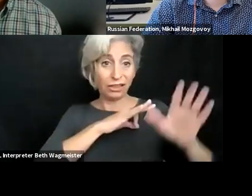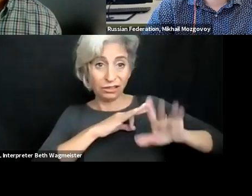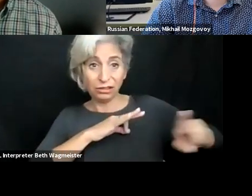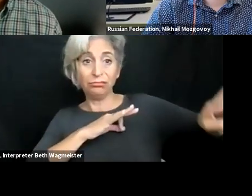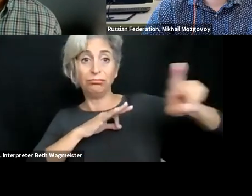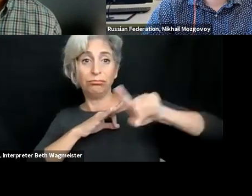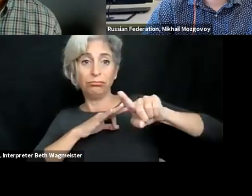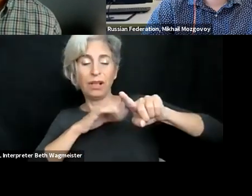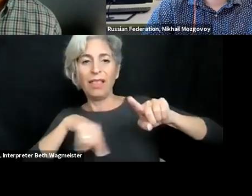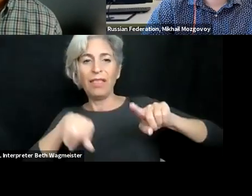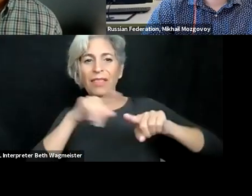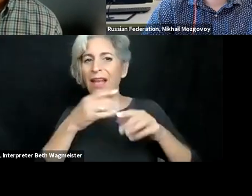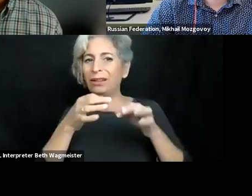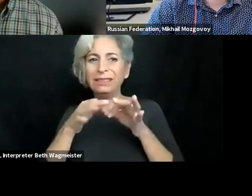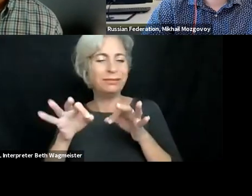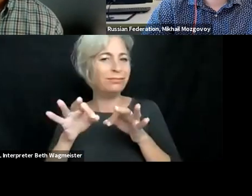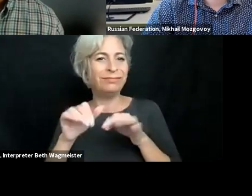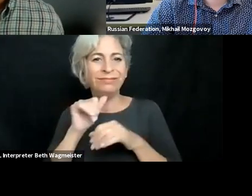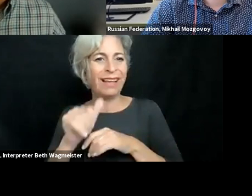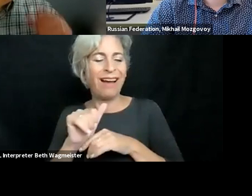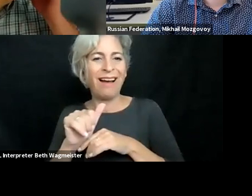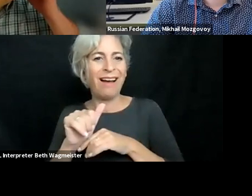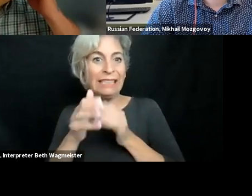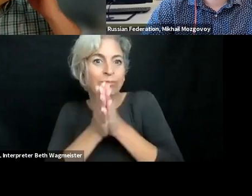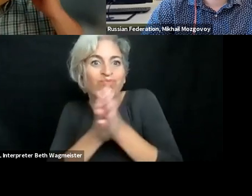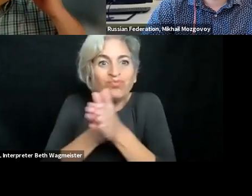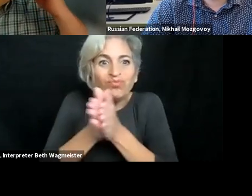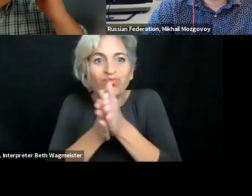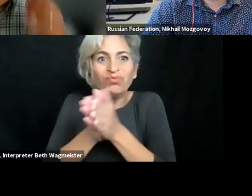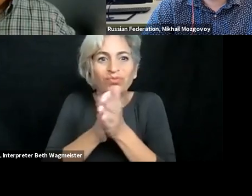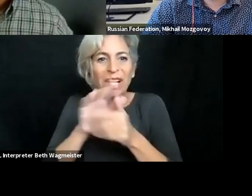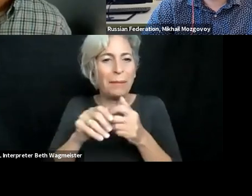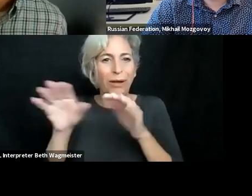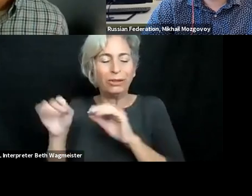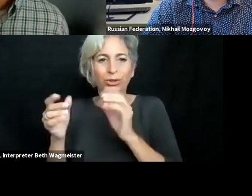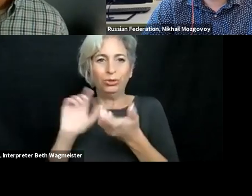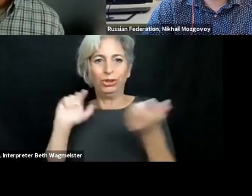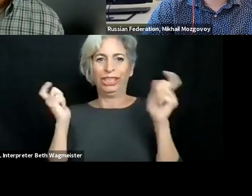accessibility, but we have some cases not at our faculty, but in other